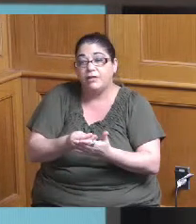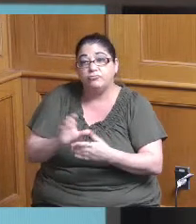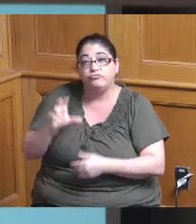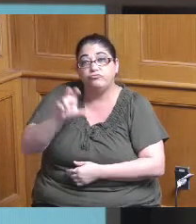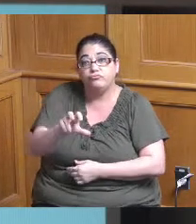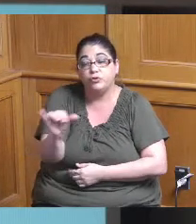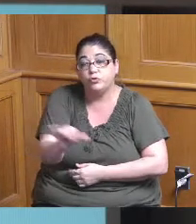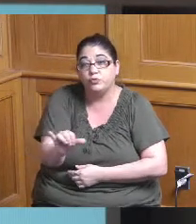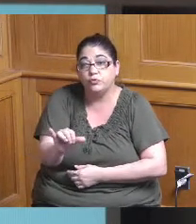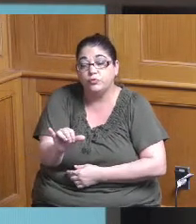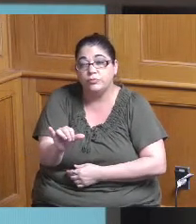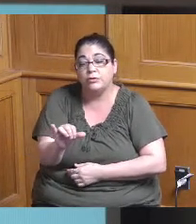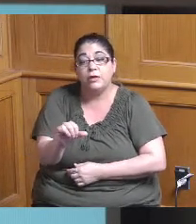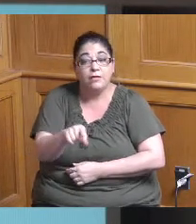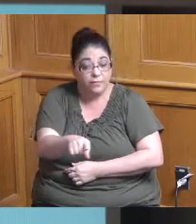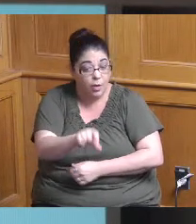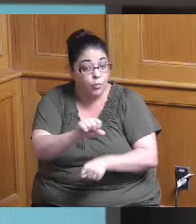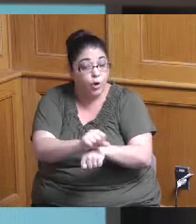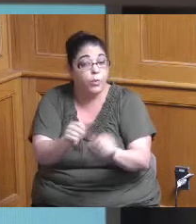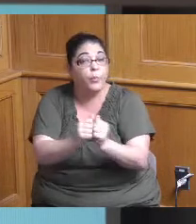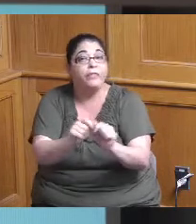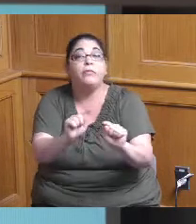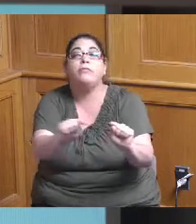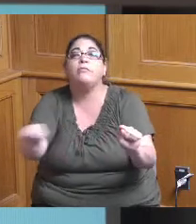any collaboration with partners those are just some of the criteria